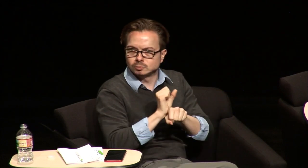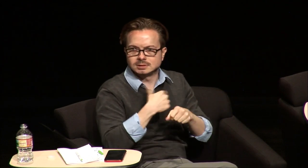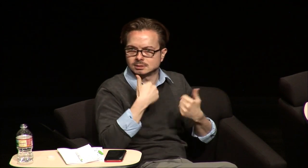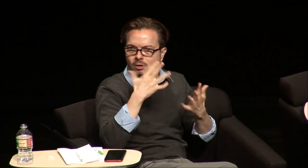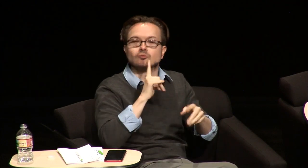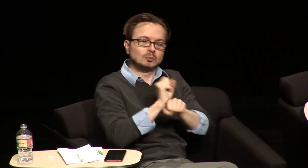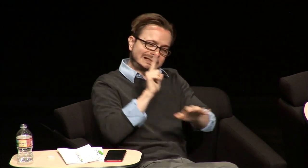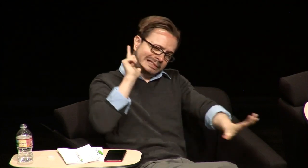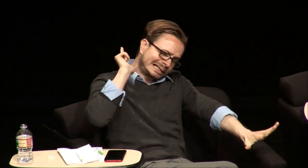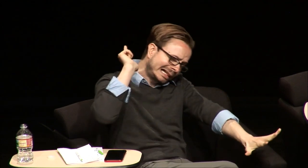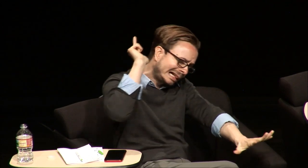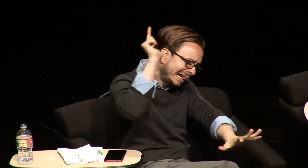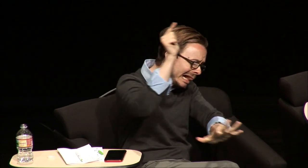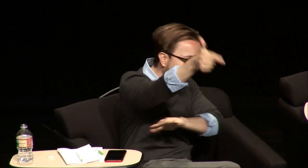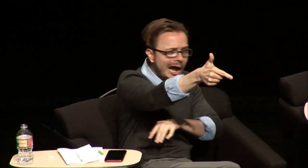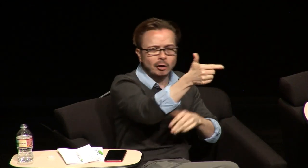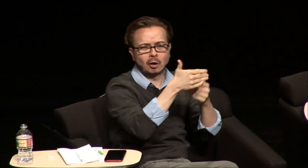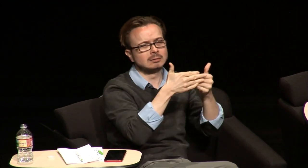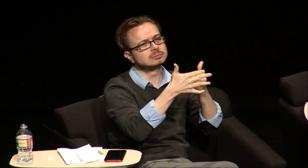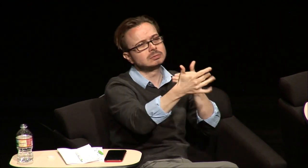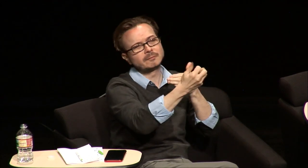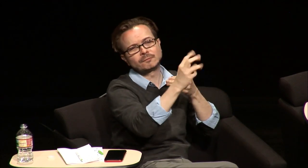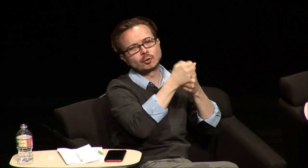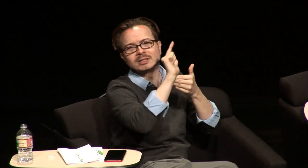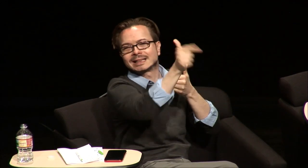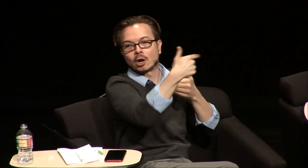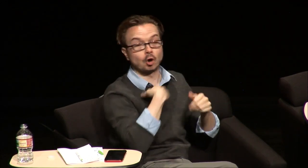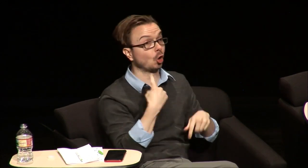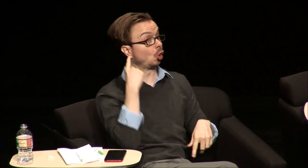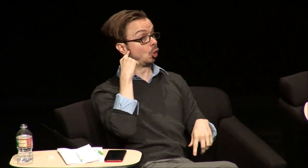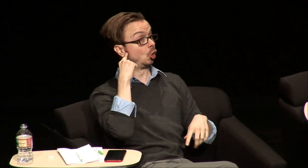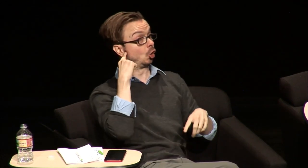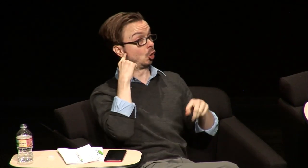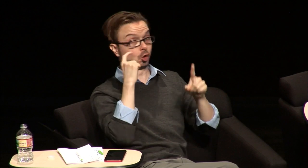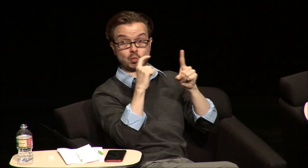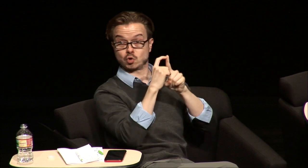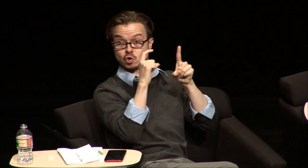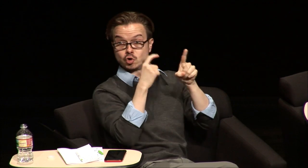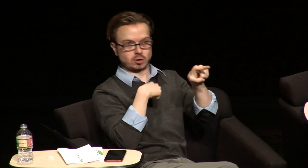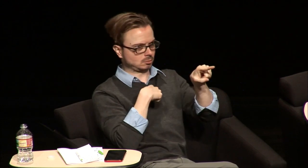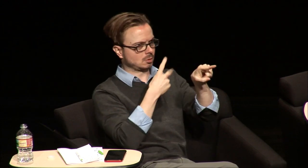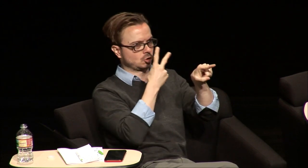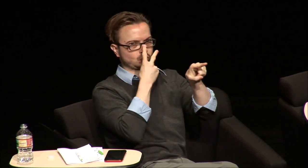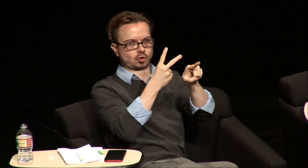sure" and so I mean just that it was way later years later that I heard that word